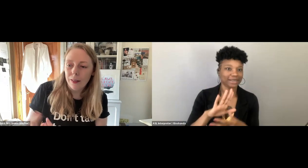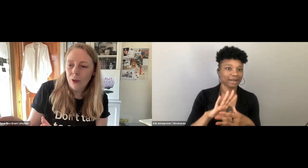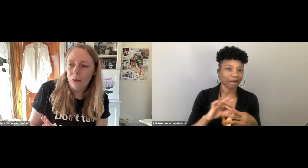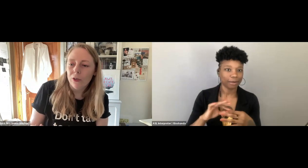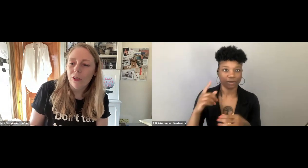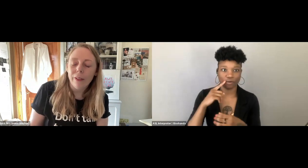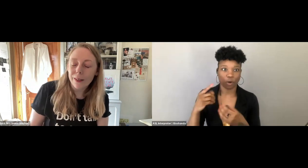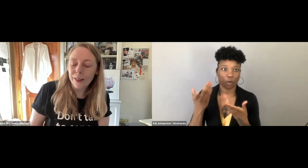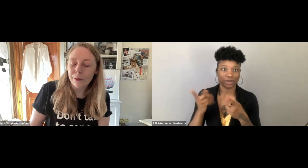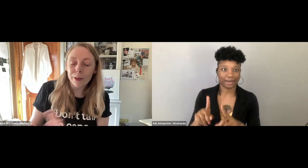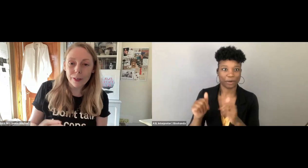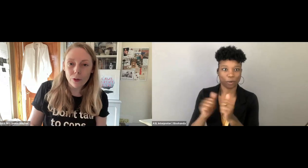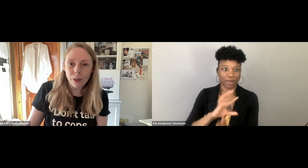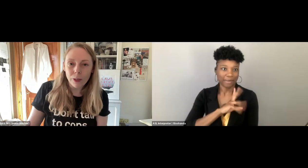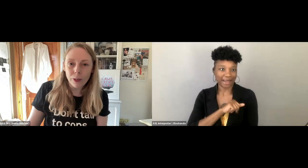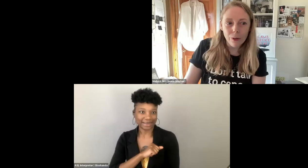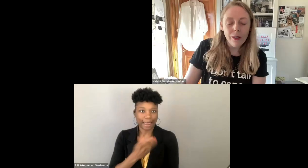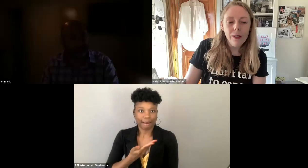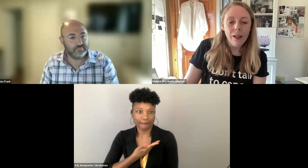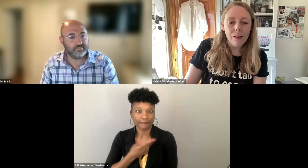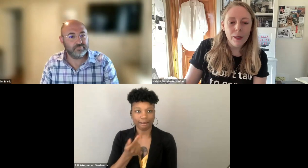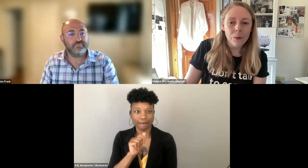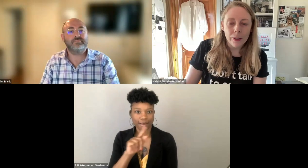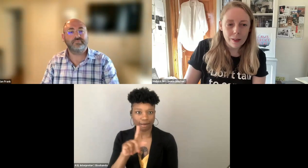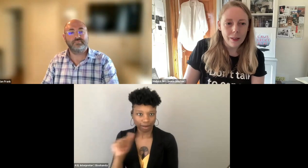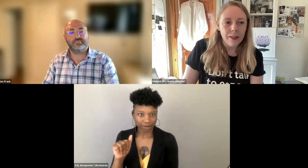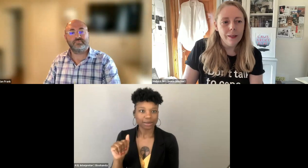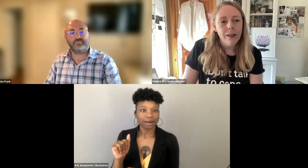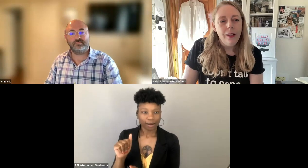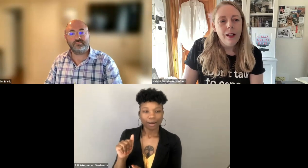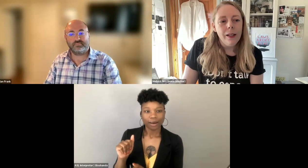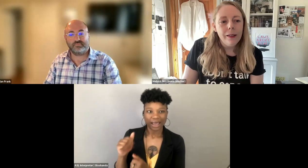around Palestine and Gaza, and you can watch an event that we did two weeks ago, getting more into that.